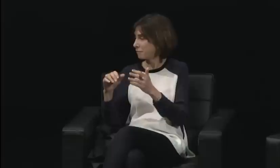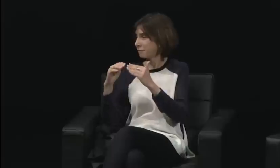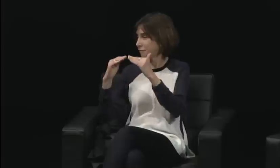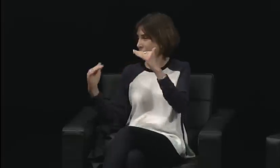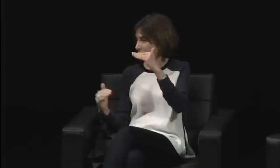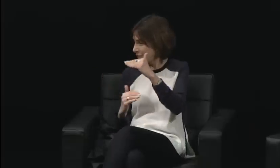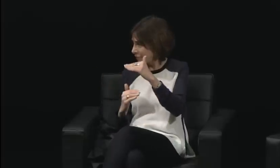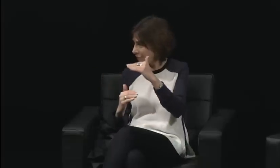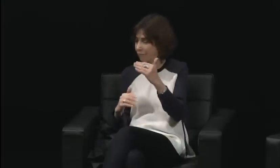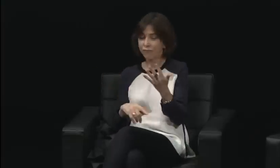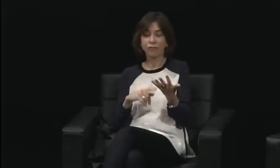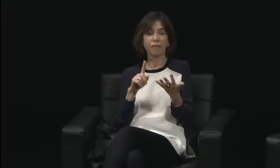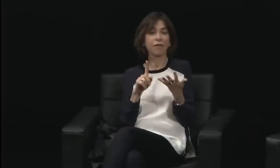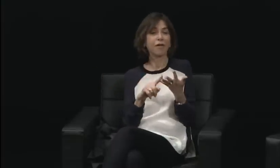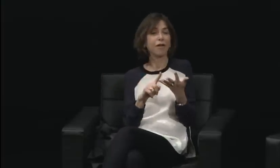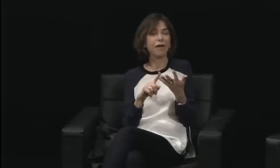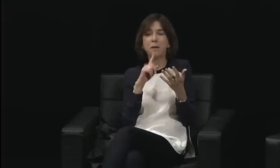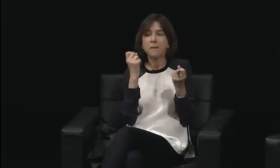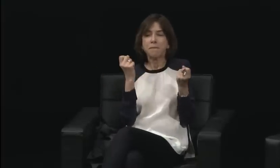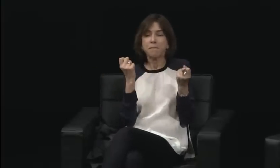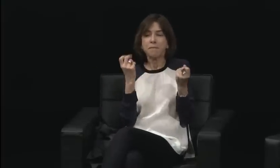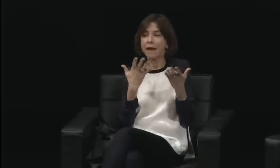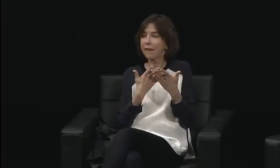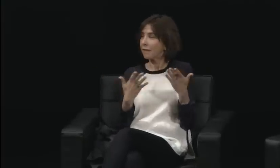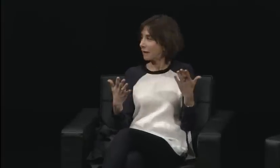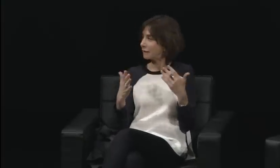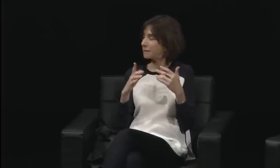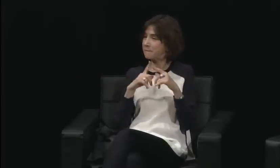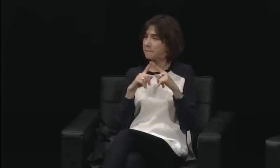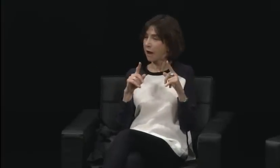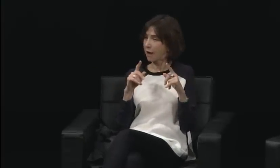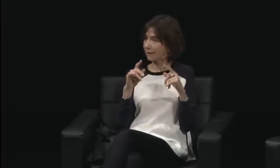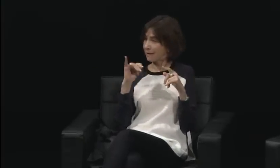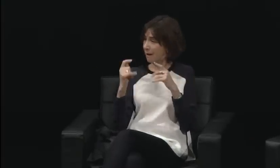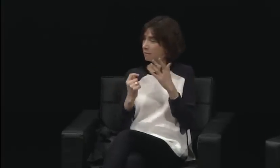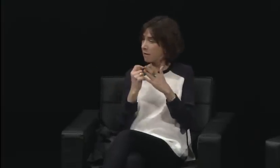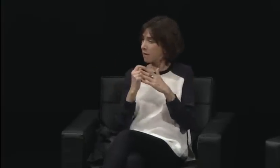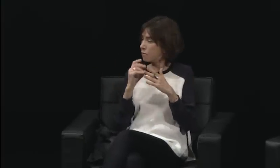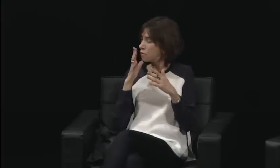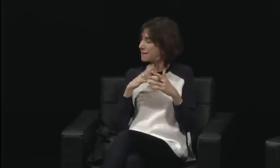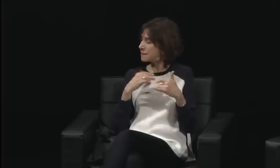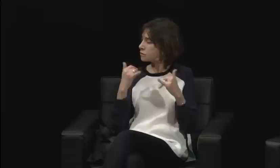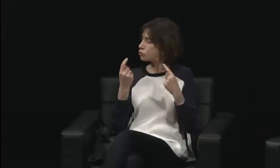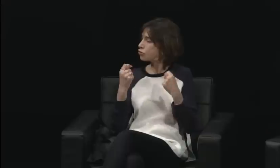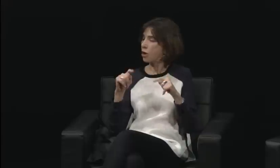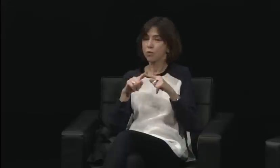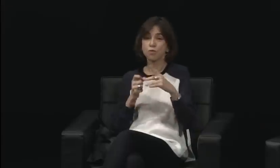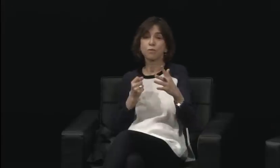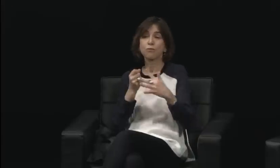Yes, I remember we all had to dress the same, we had to have our little suits and our little skirts